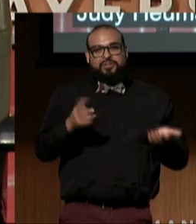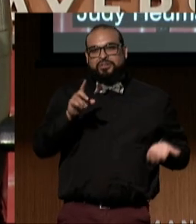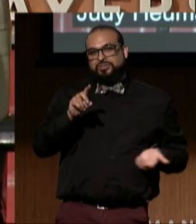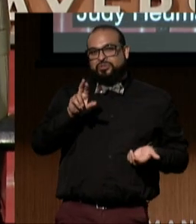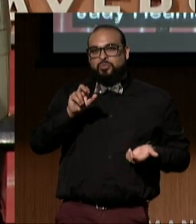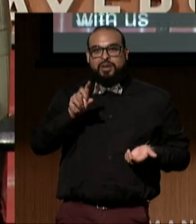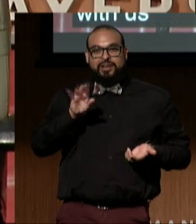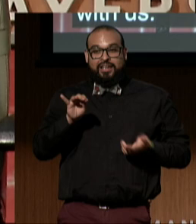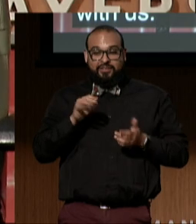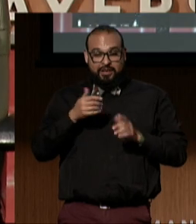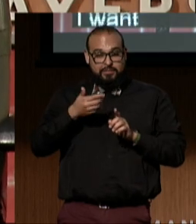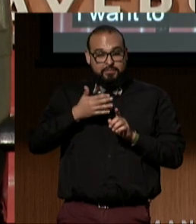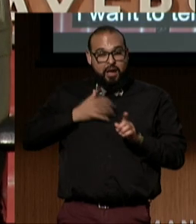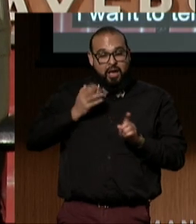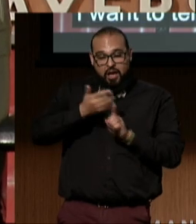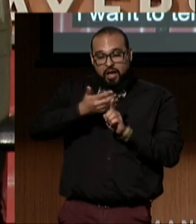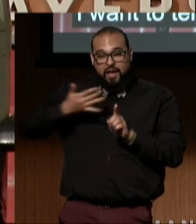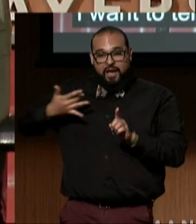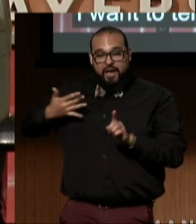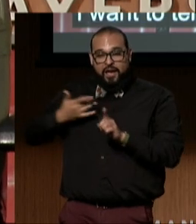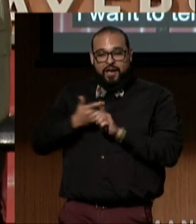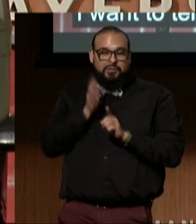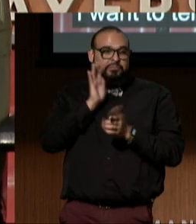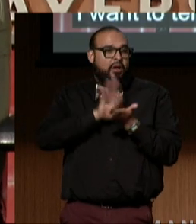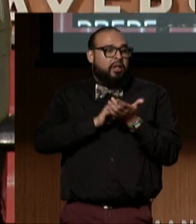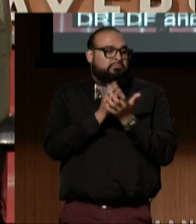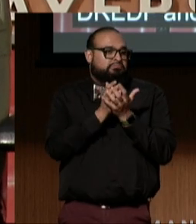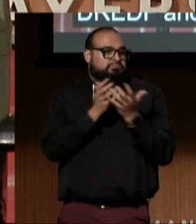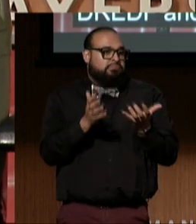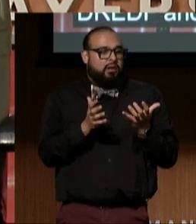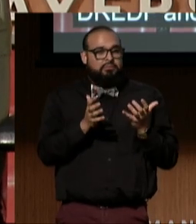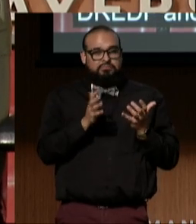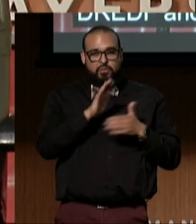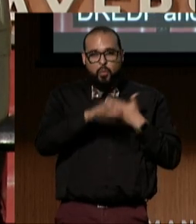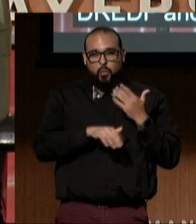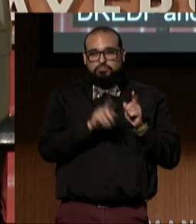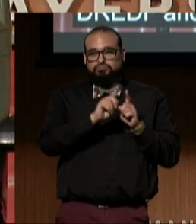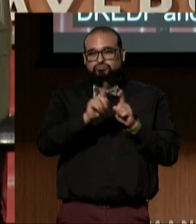a lot tonight about all of the individual work